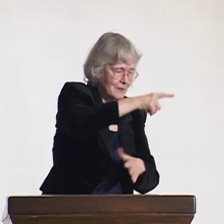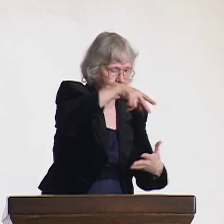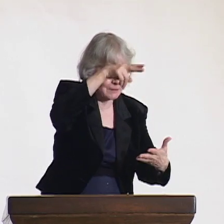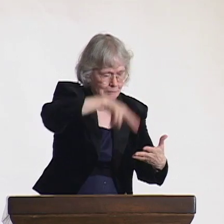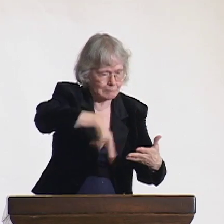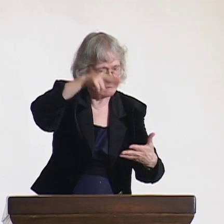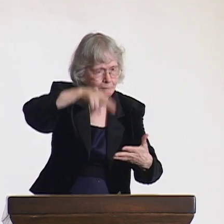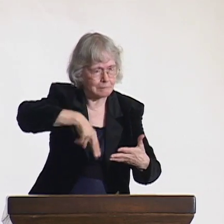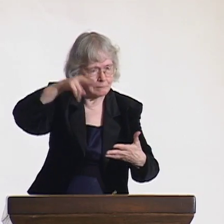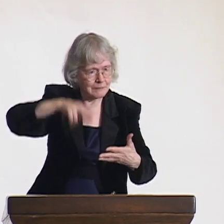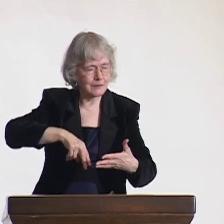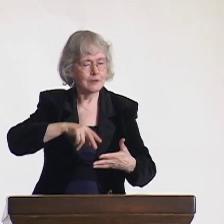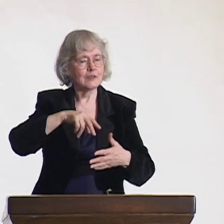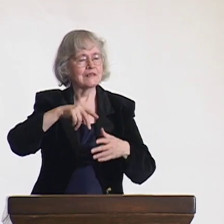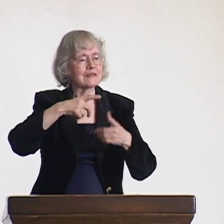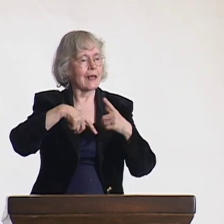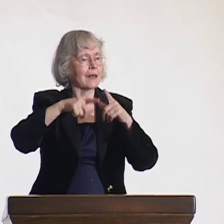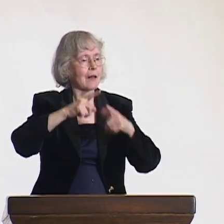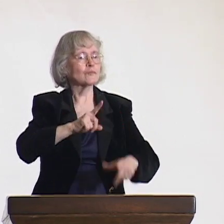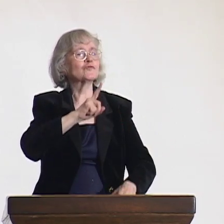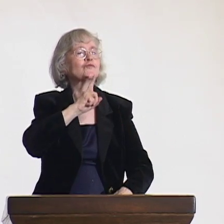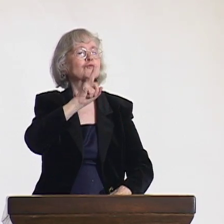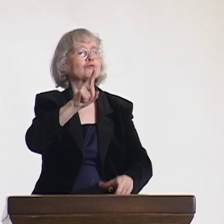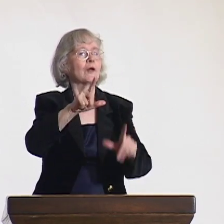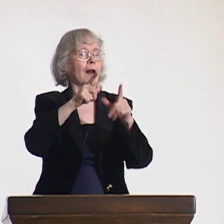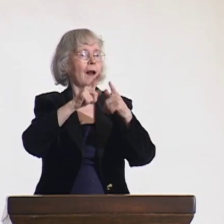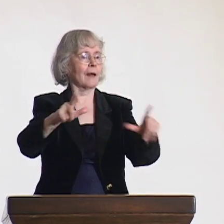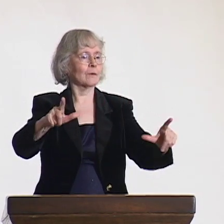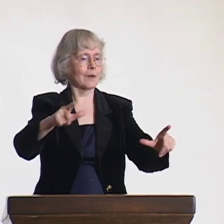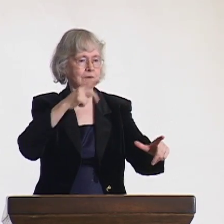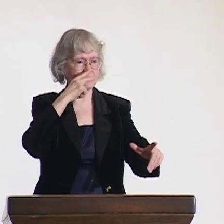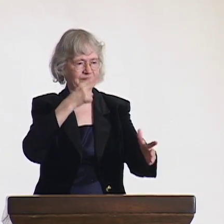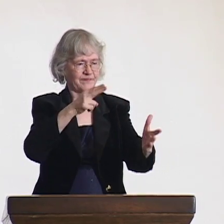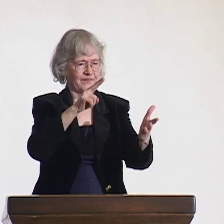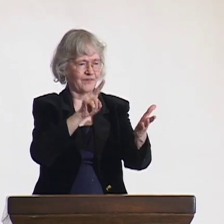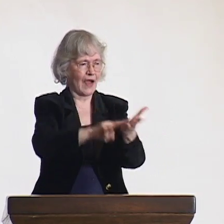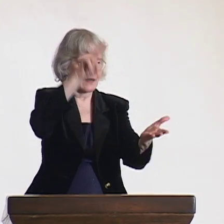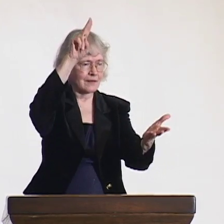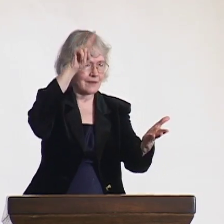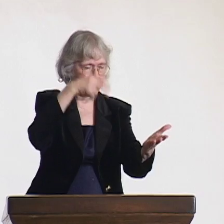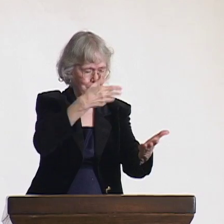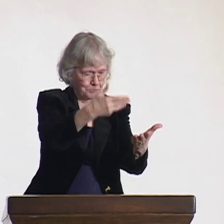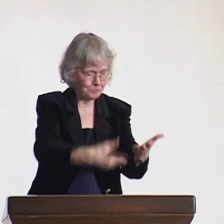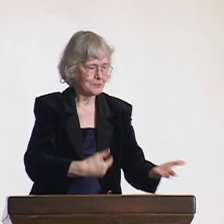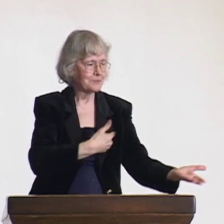The document explained and justified that sign languages were real languages.